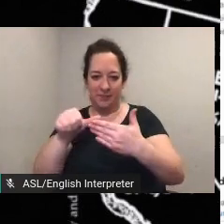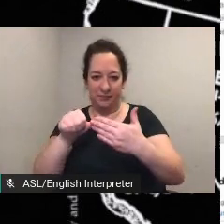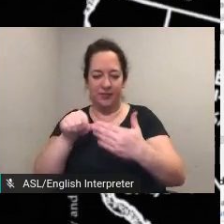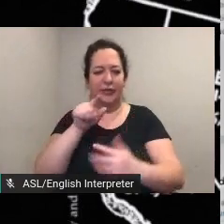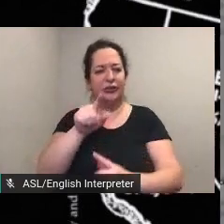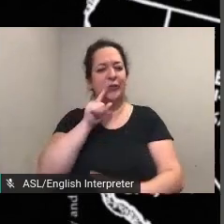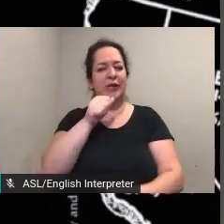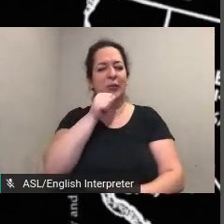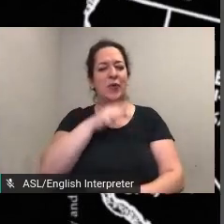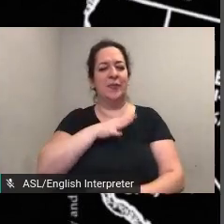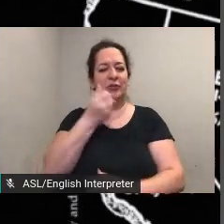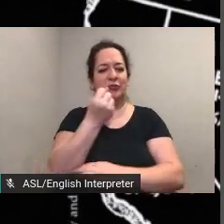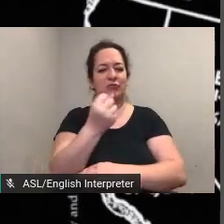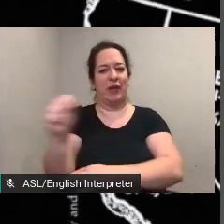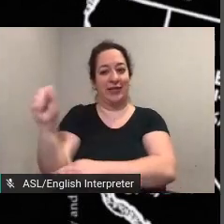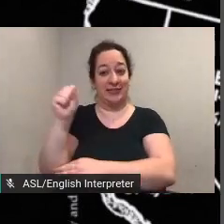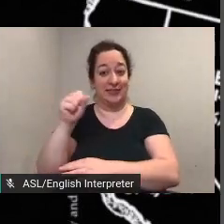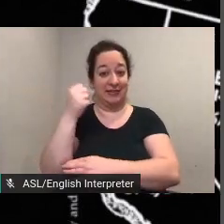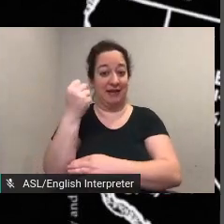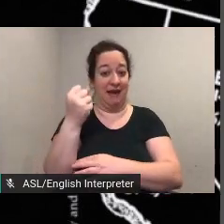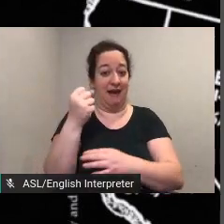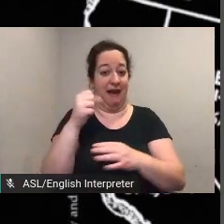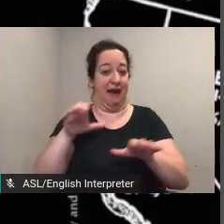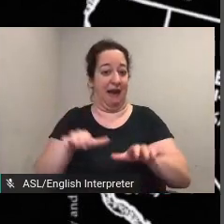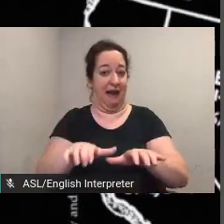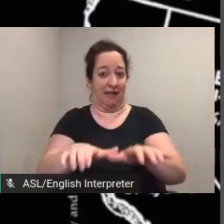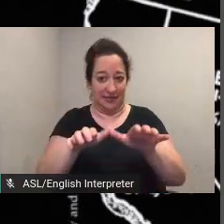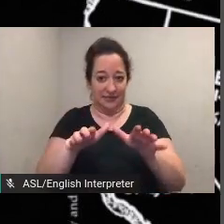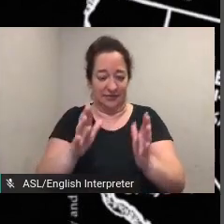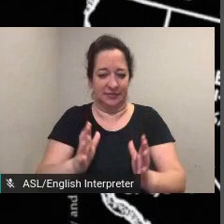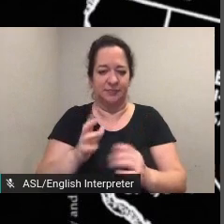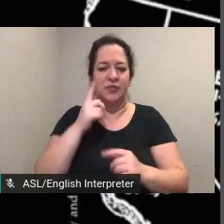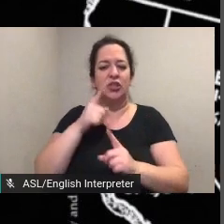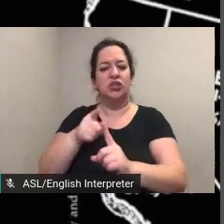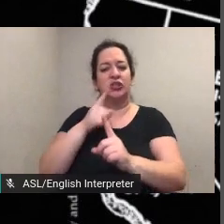after the split in the suffrage movement howland attended meetings of both the